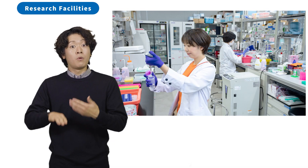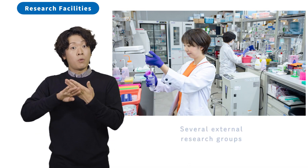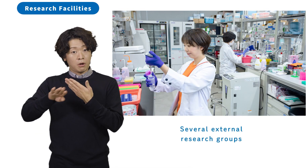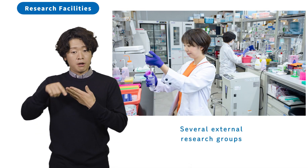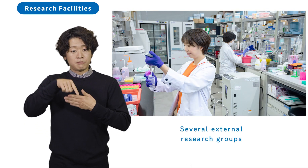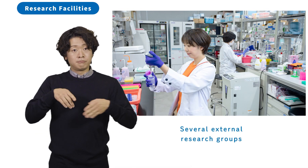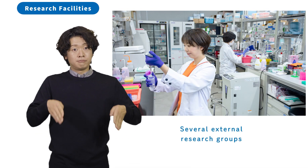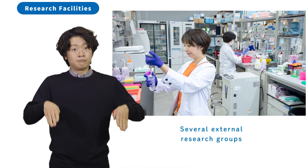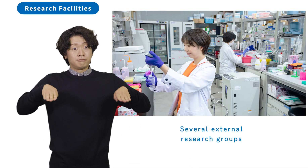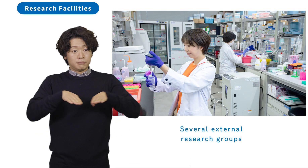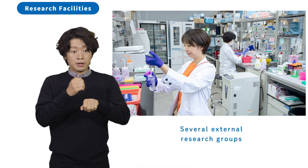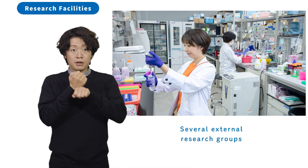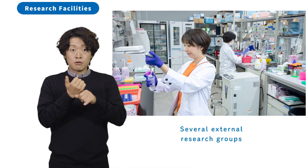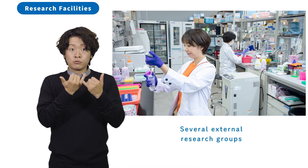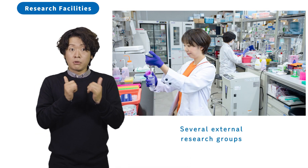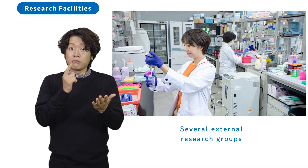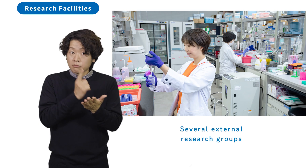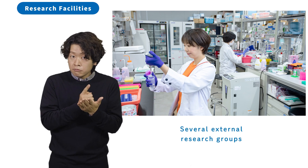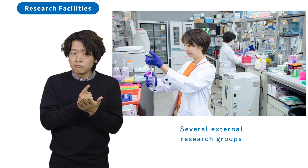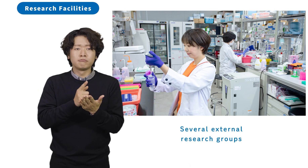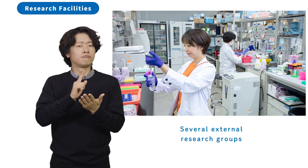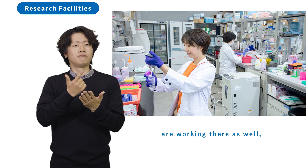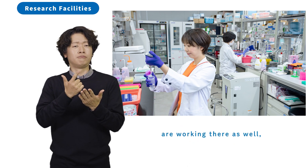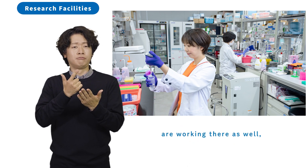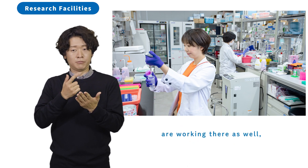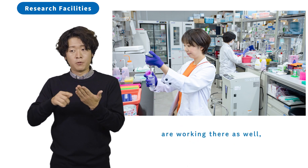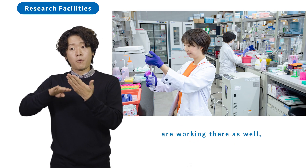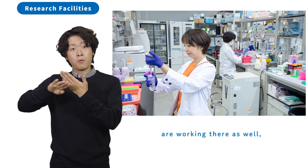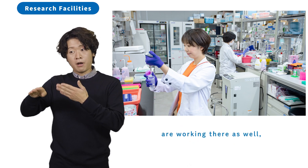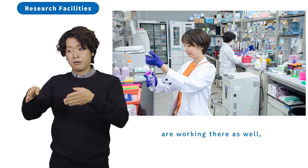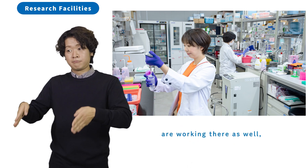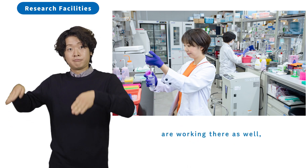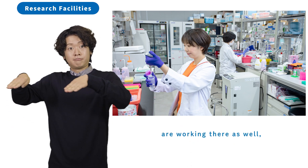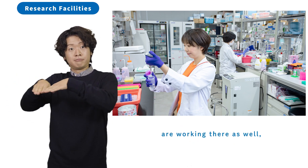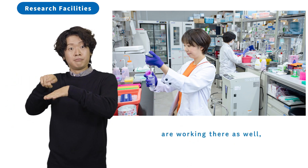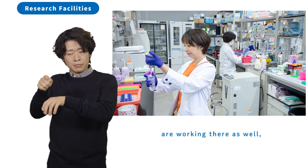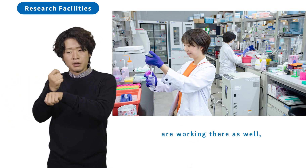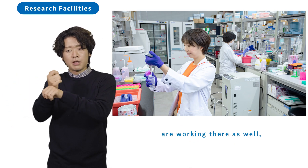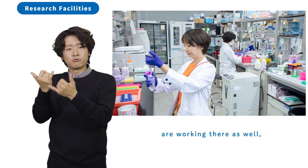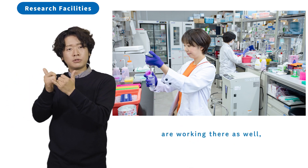Several external research groups are working there as well,